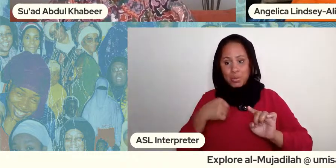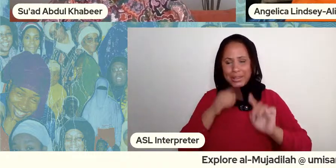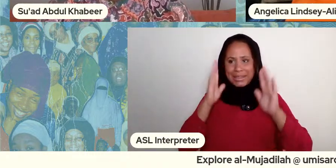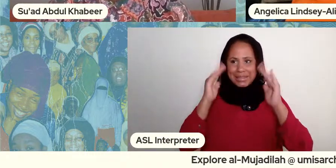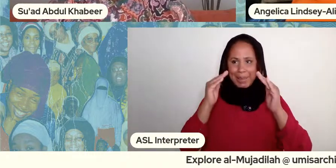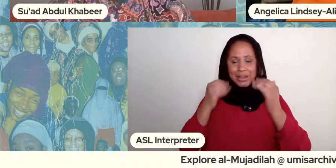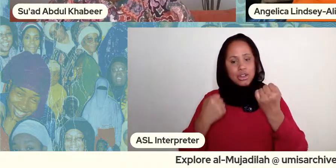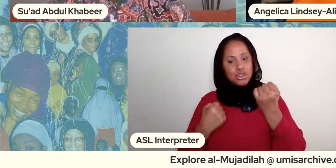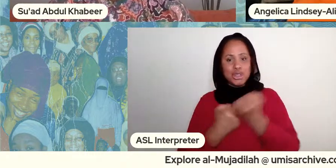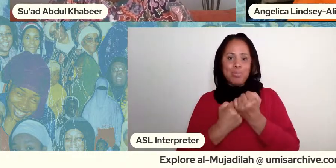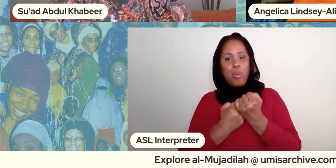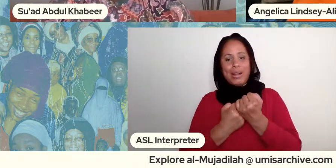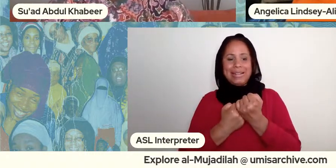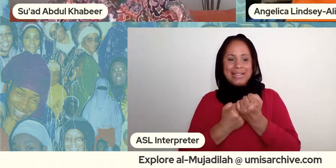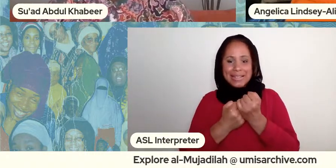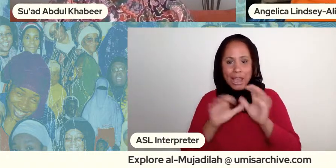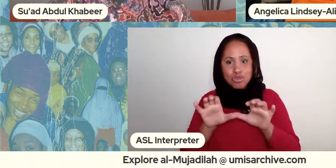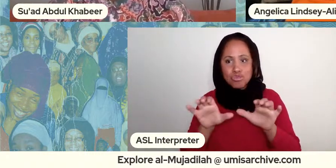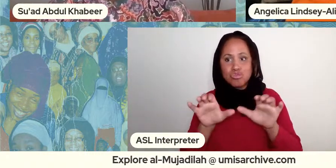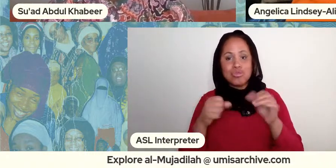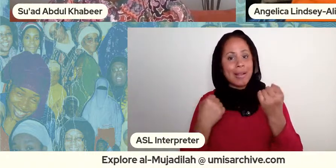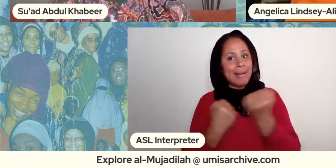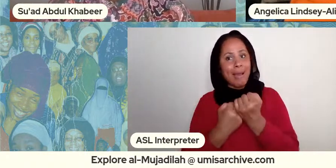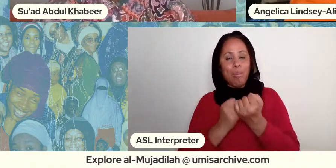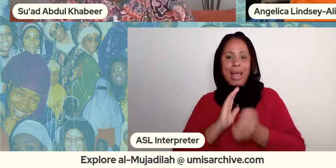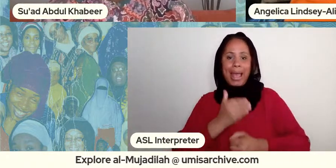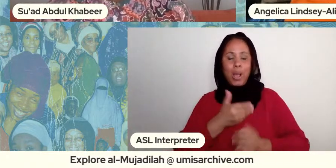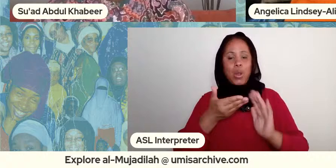for our communities and it's it's sad it is sad when you think about it that way